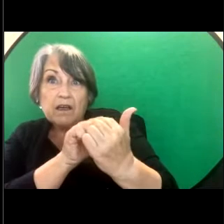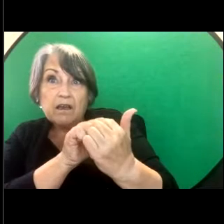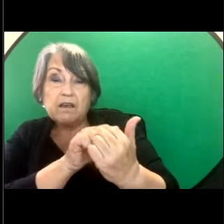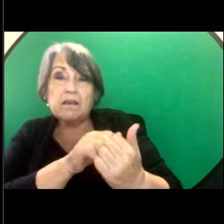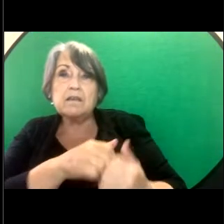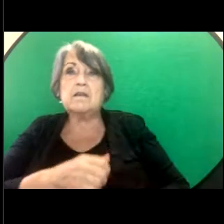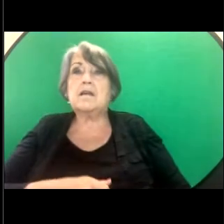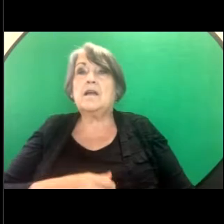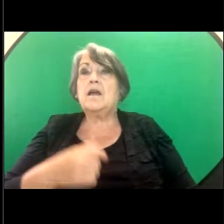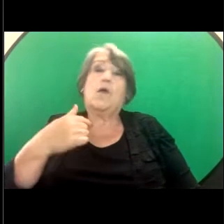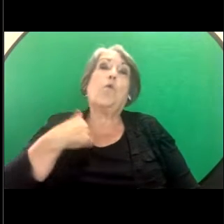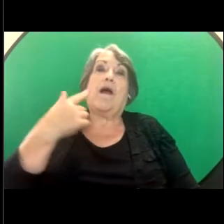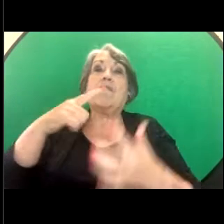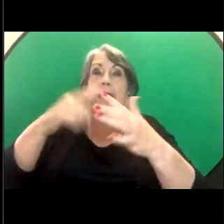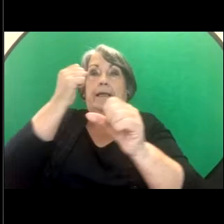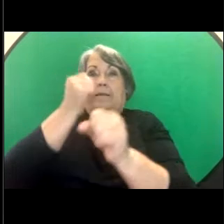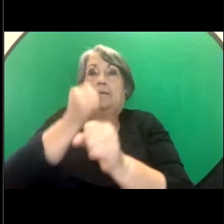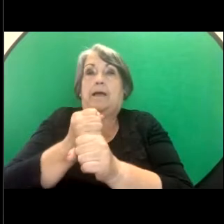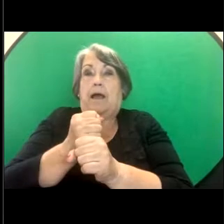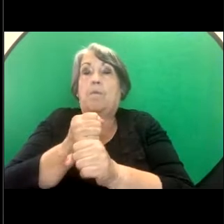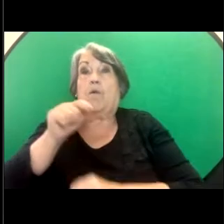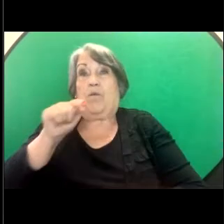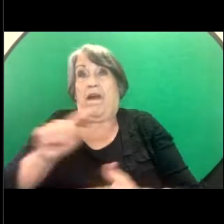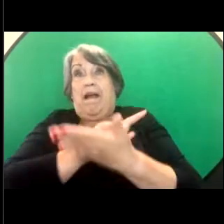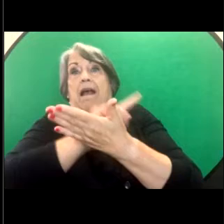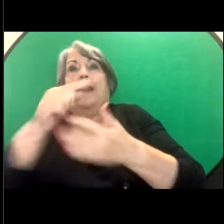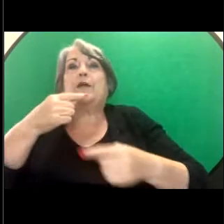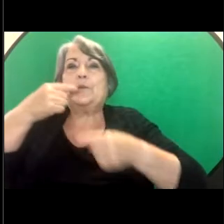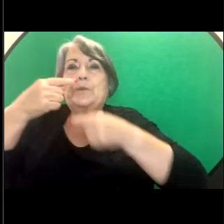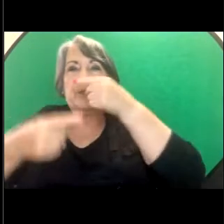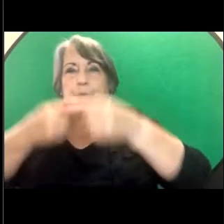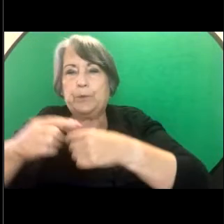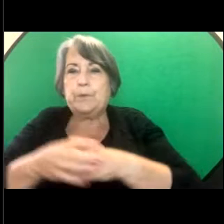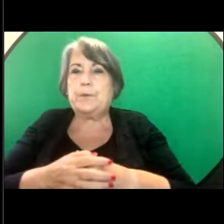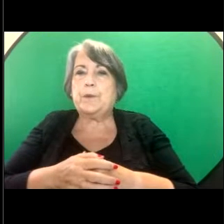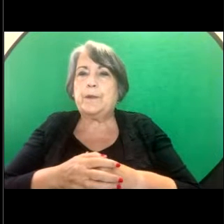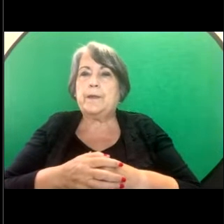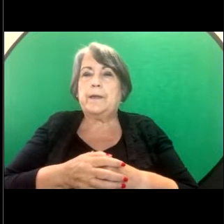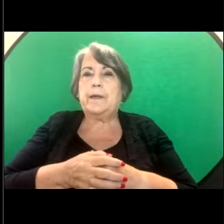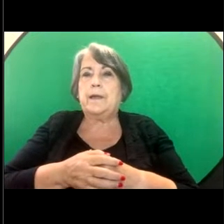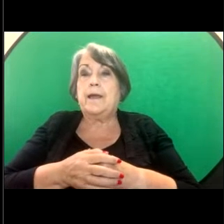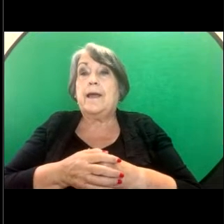an example of later on in the presentation, which we'll discuss a little bit more,